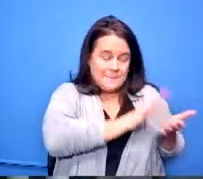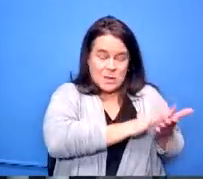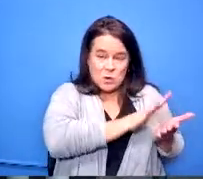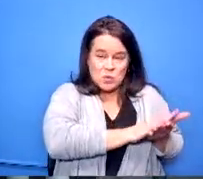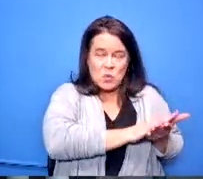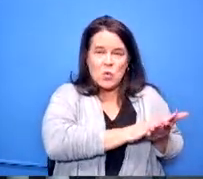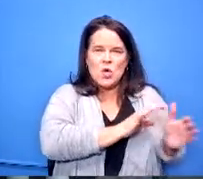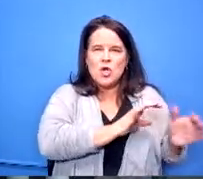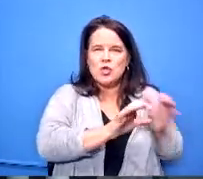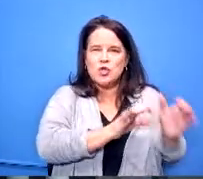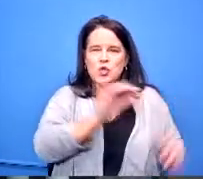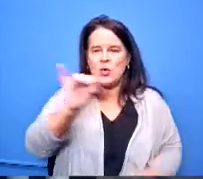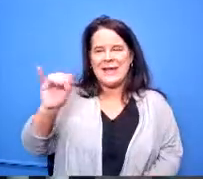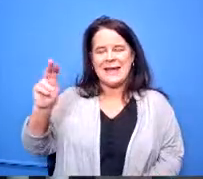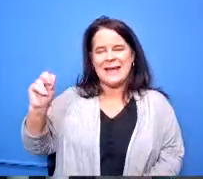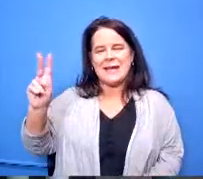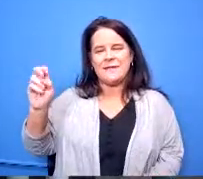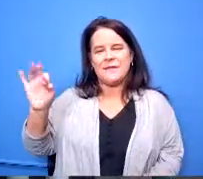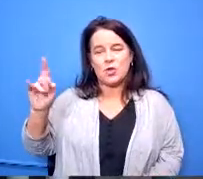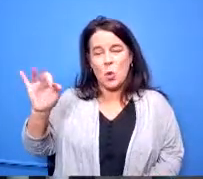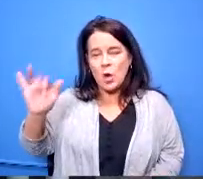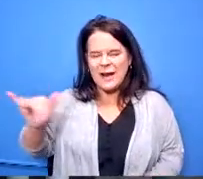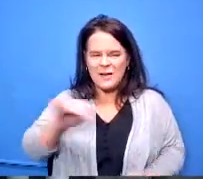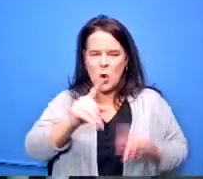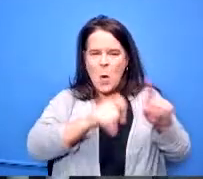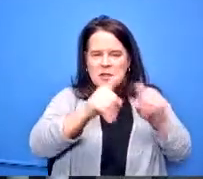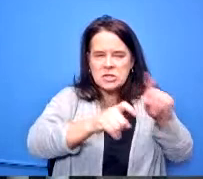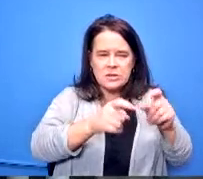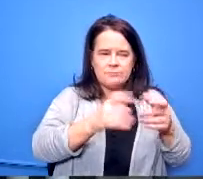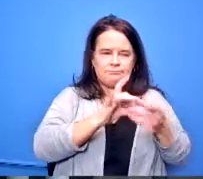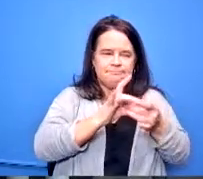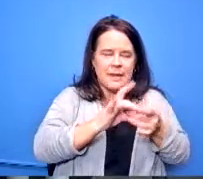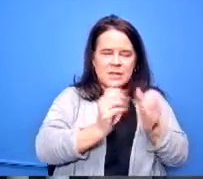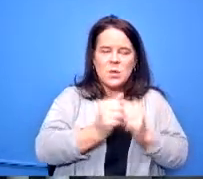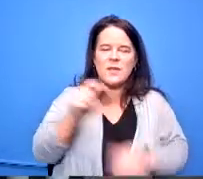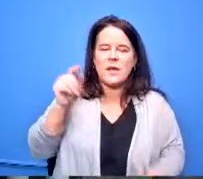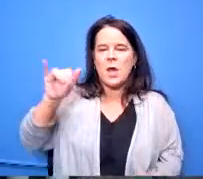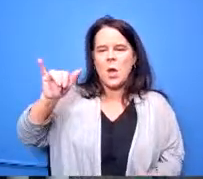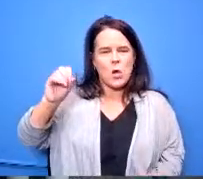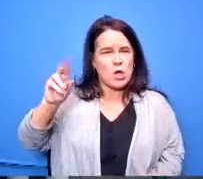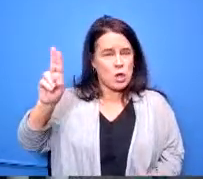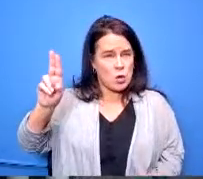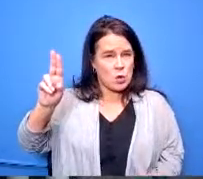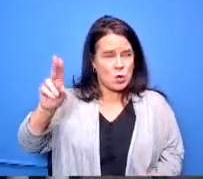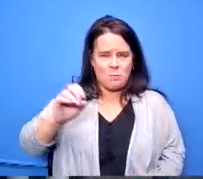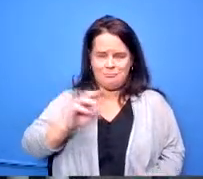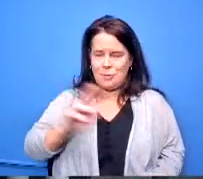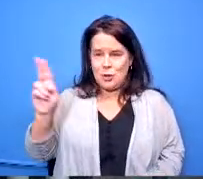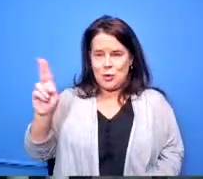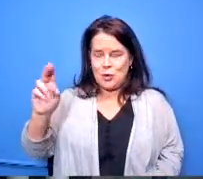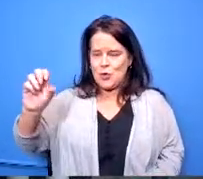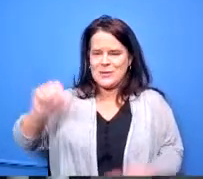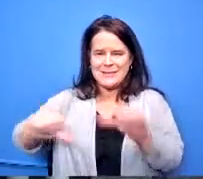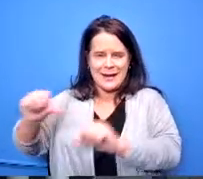through youth science the esc has helped us pay for that over the years which does